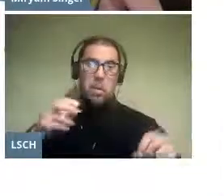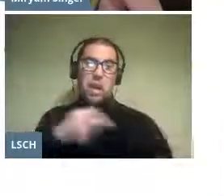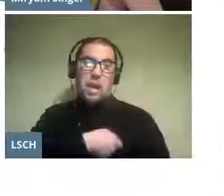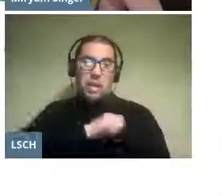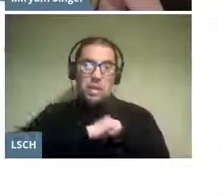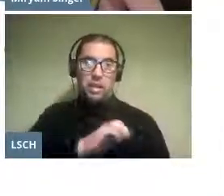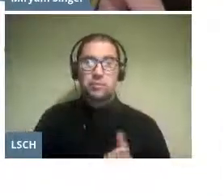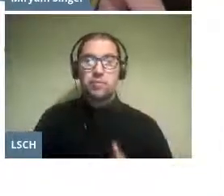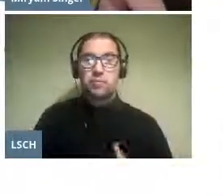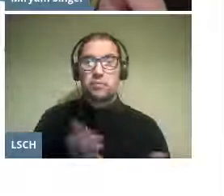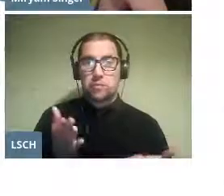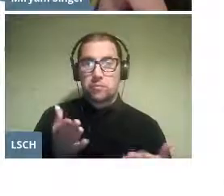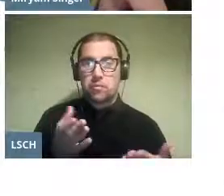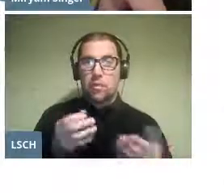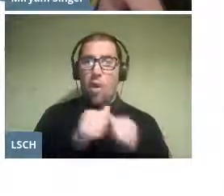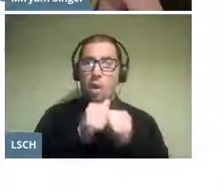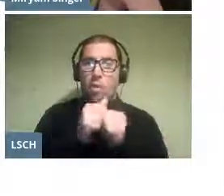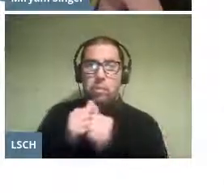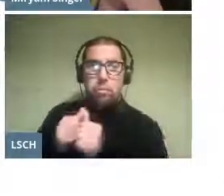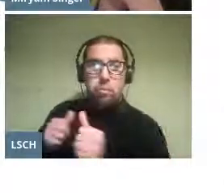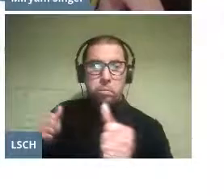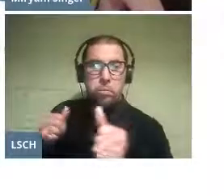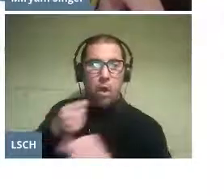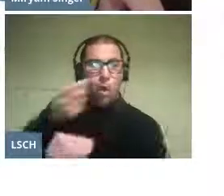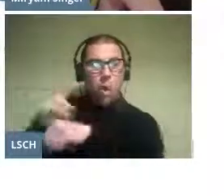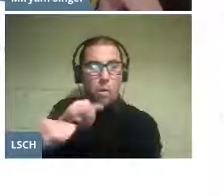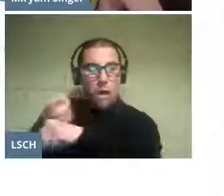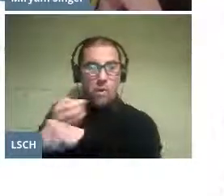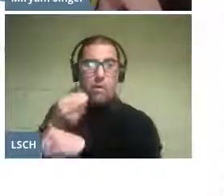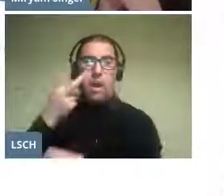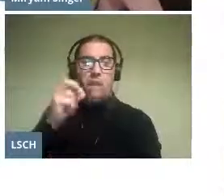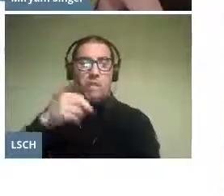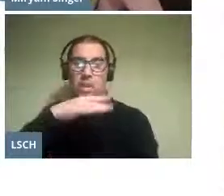The duration of the show is 1 hour and 20 minutes.